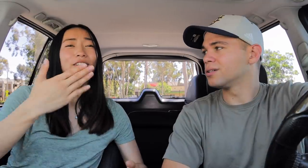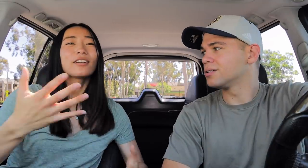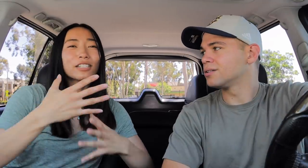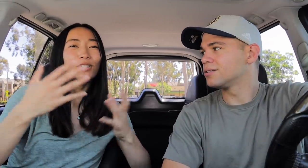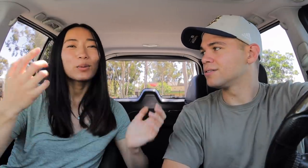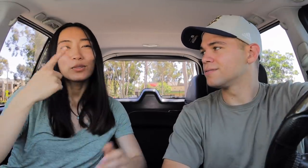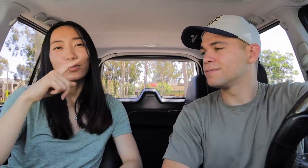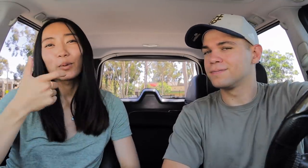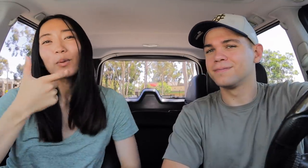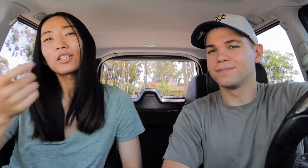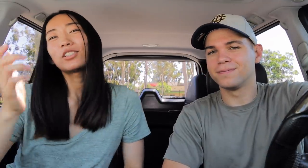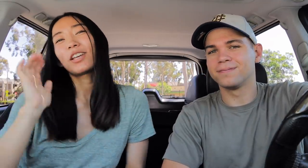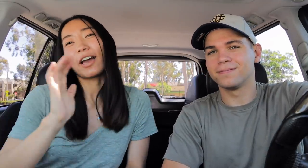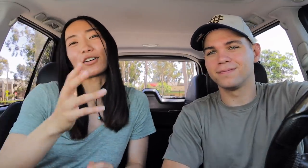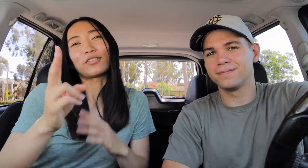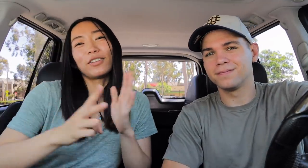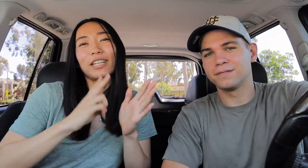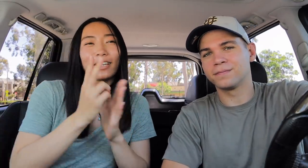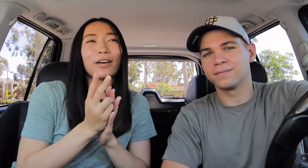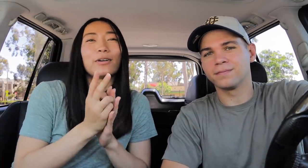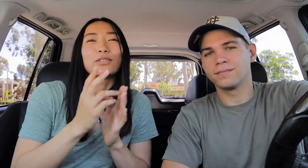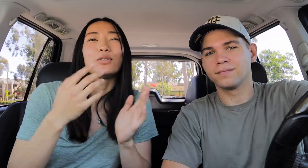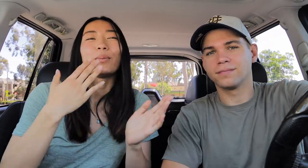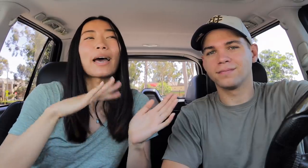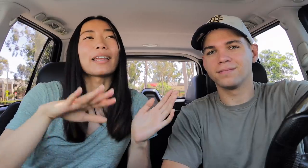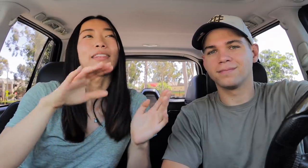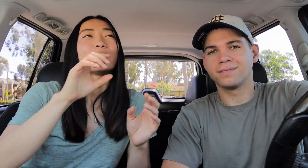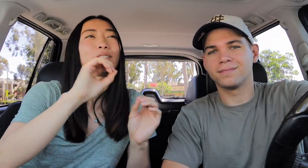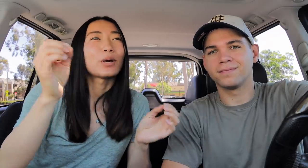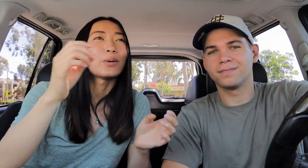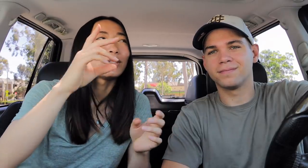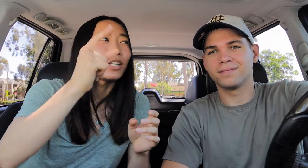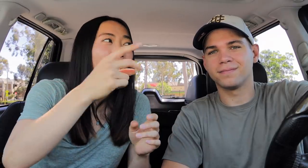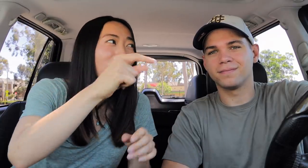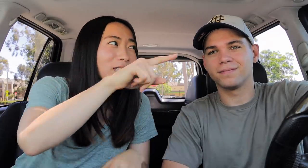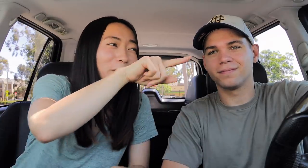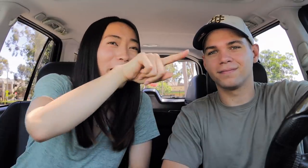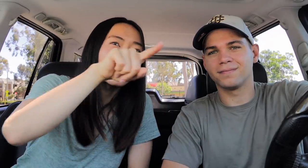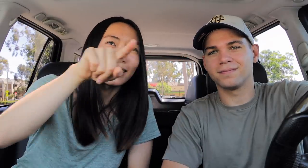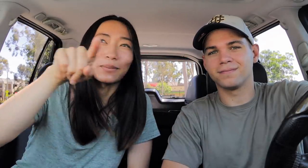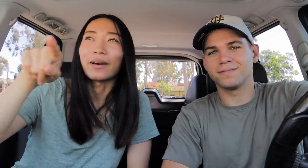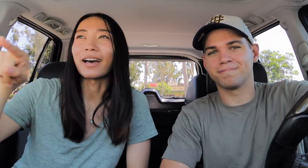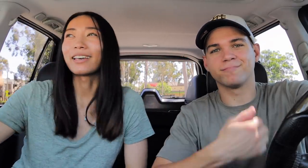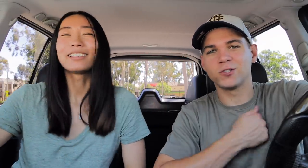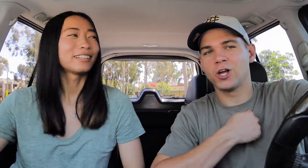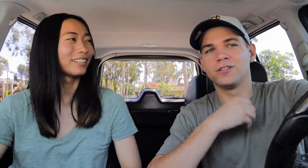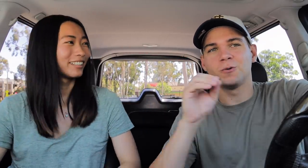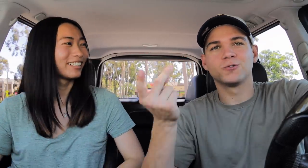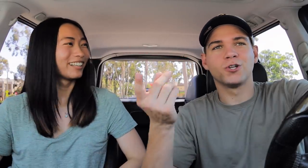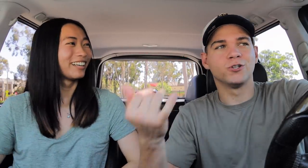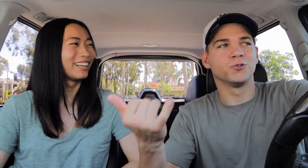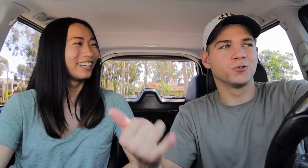Thank you guys so much for watching our video too bad there were no dogs passing by Sorry, no dogs today.